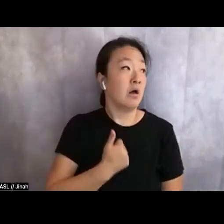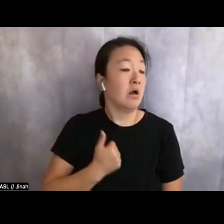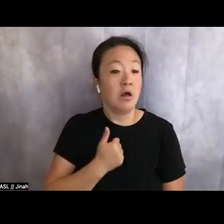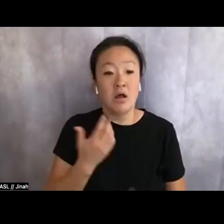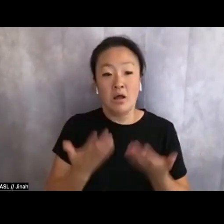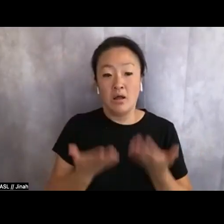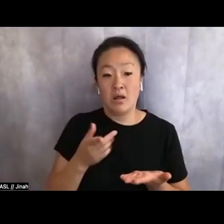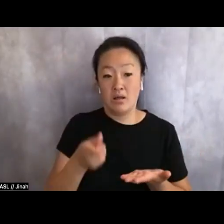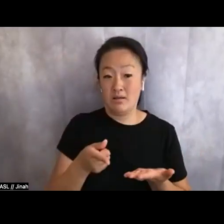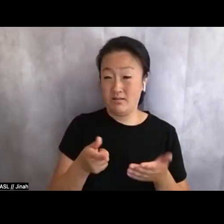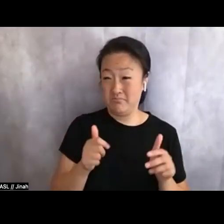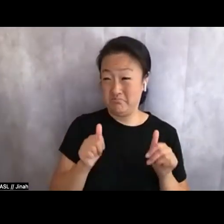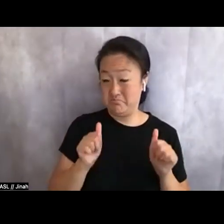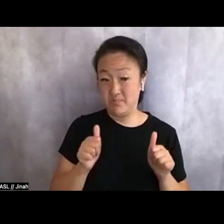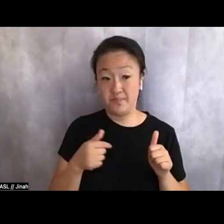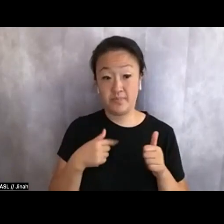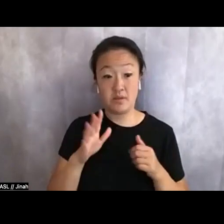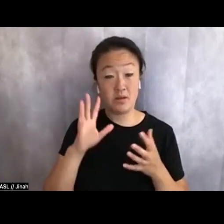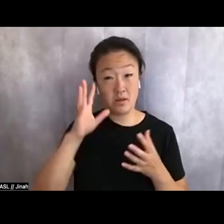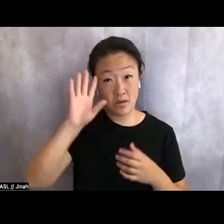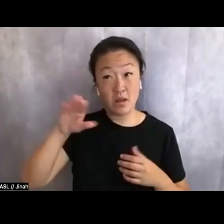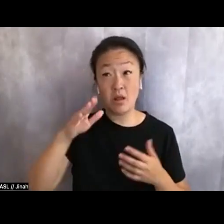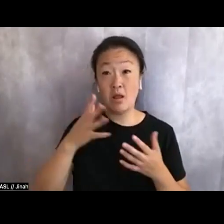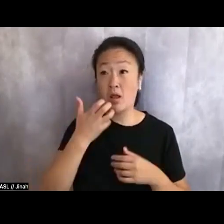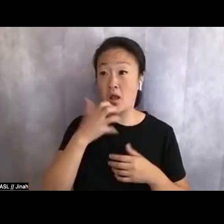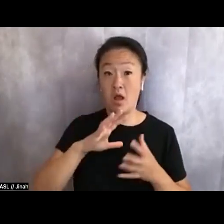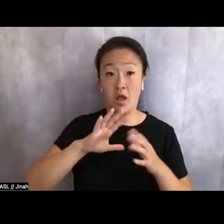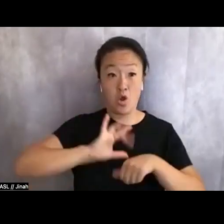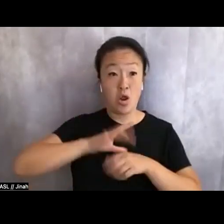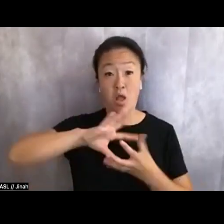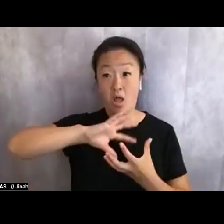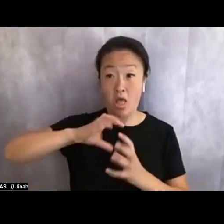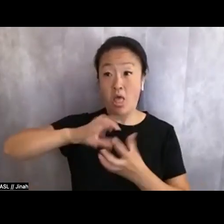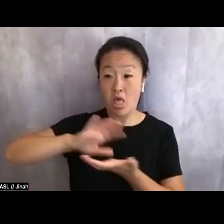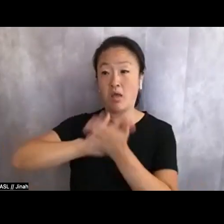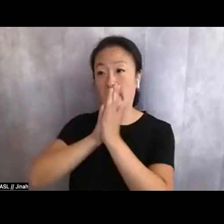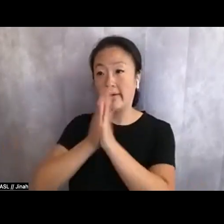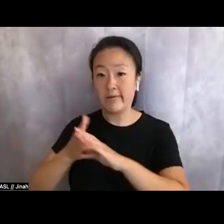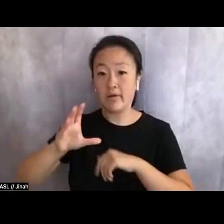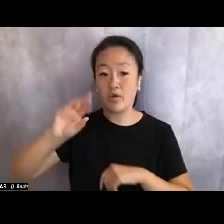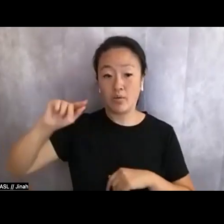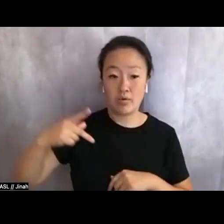this hot hot earth is turned into corporation. Fahrenheit slaughters bird lungs at border walls